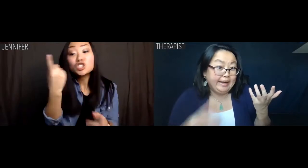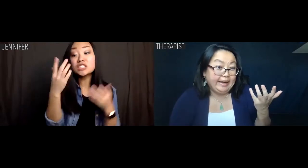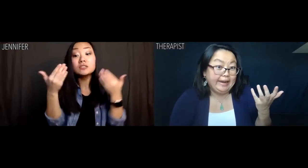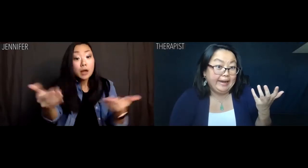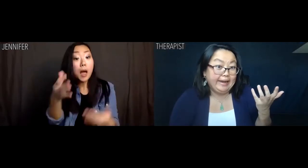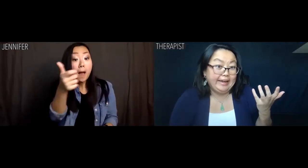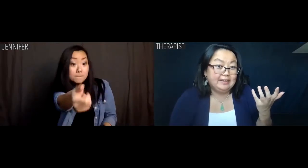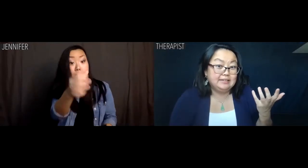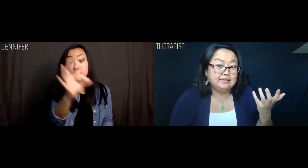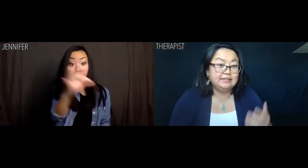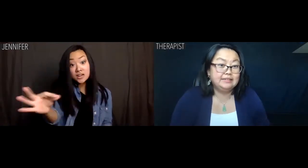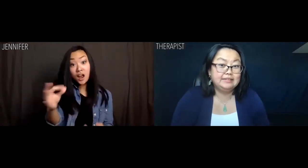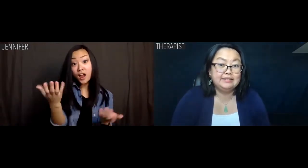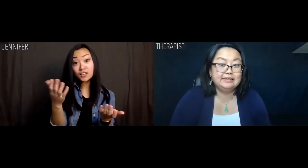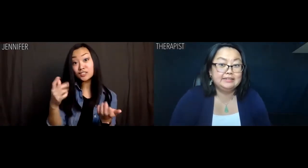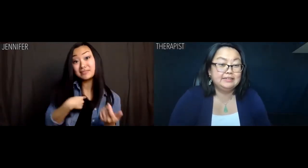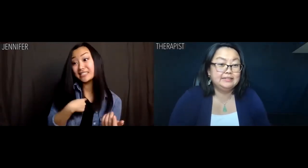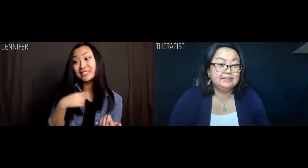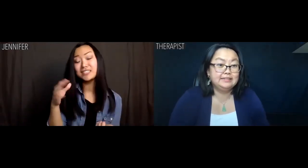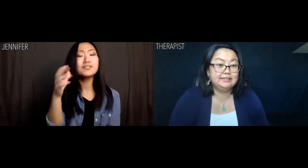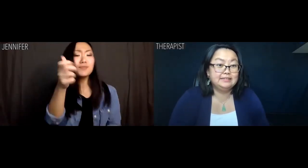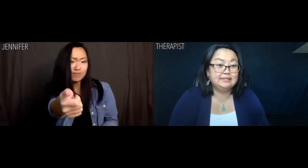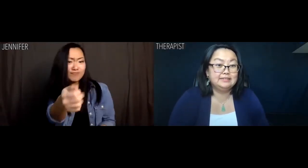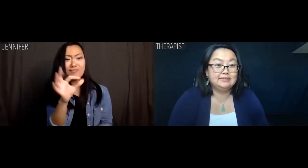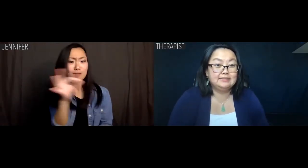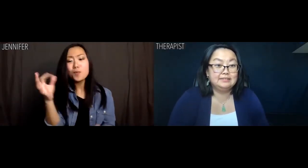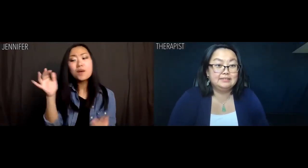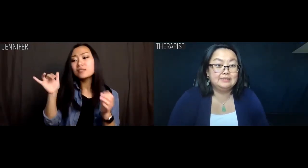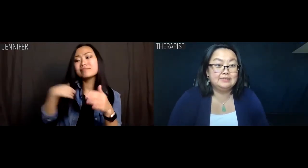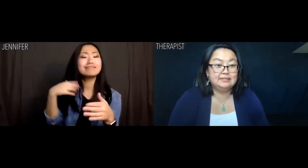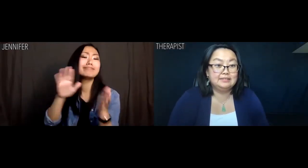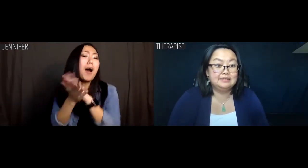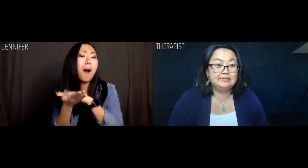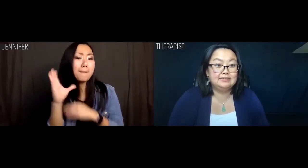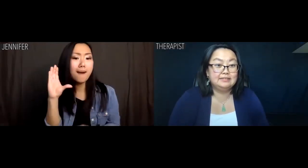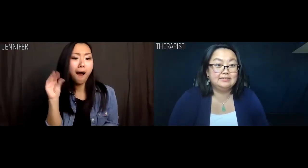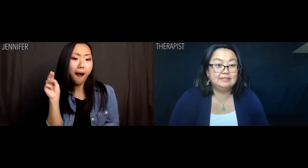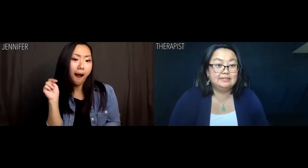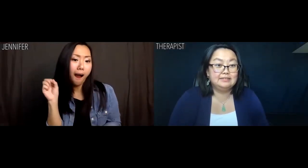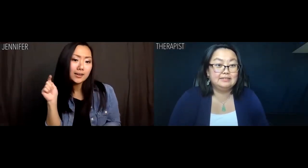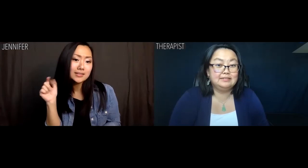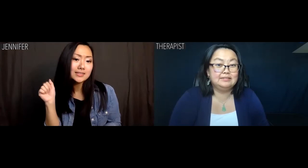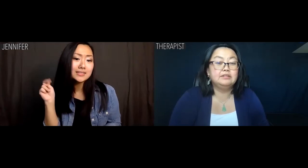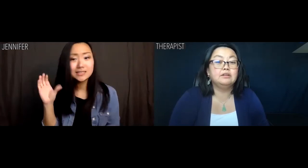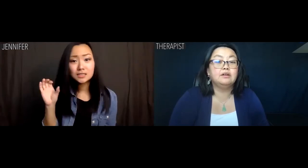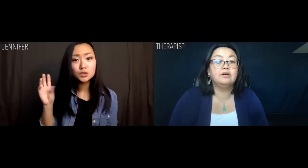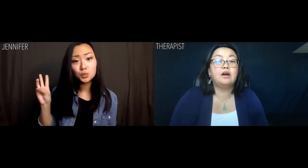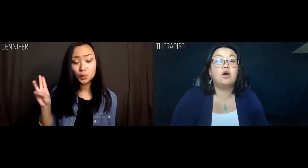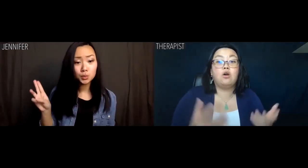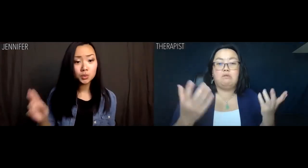Jennifer: Just like montage me, montage me into Constance Woo.